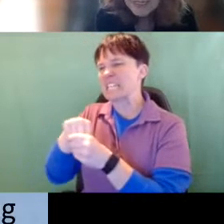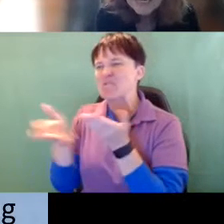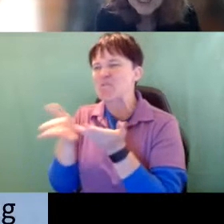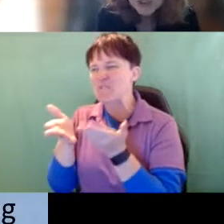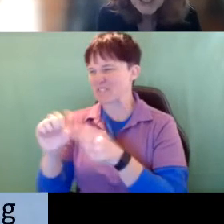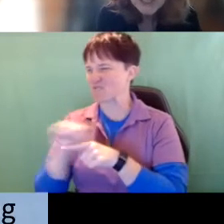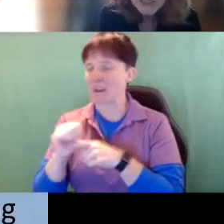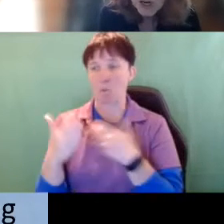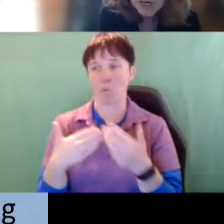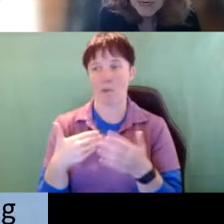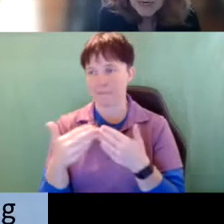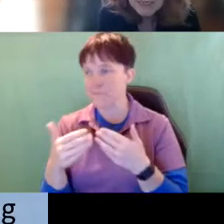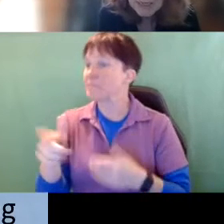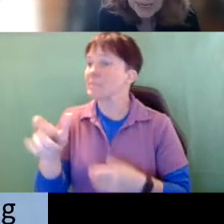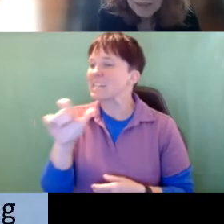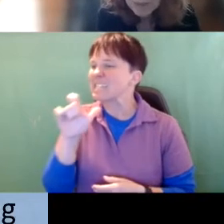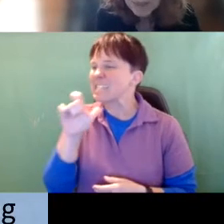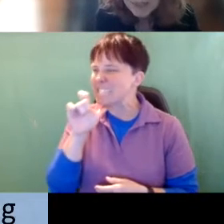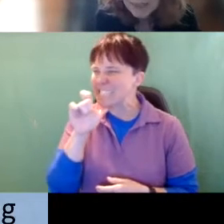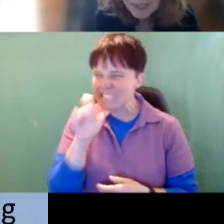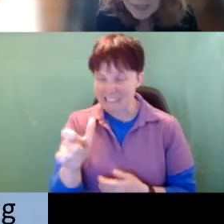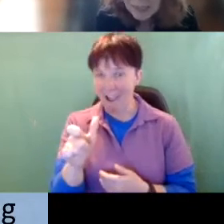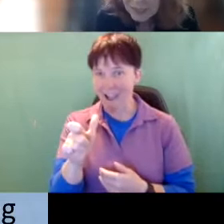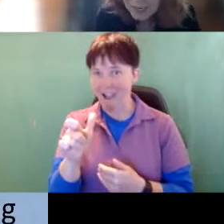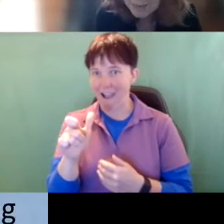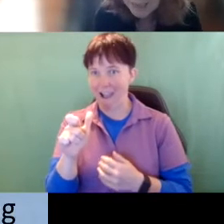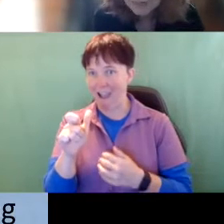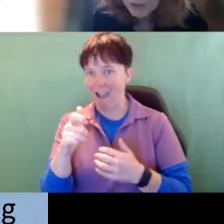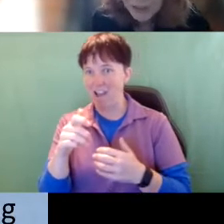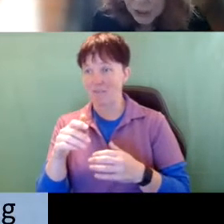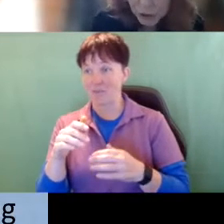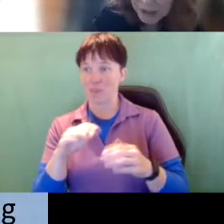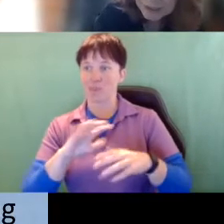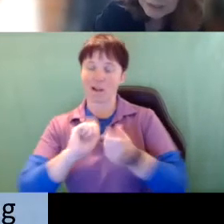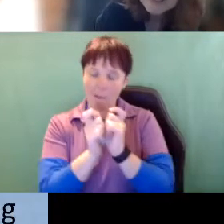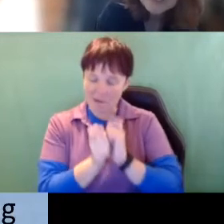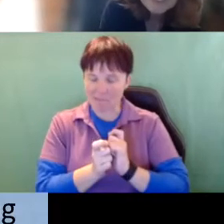It’s just not the accountability is just not the same as if you're a student